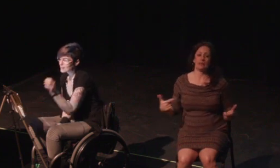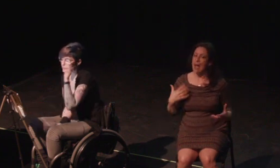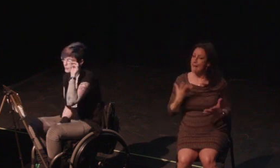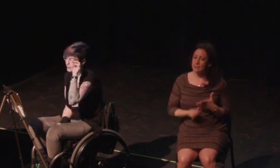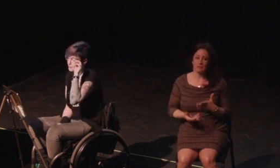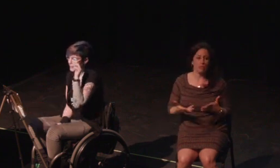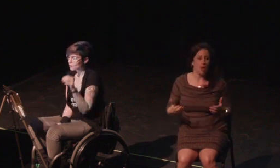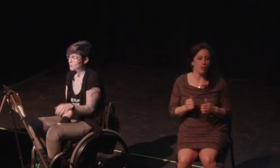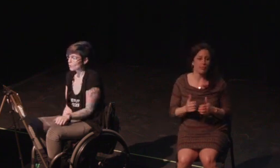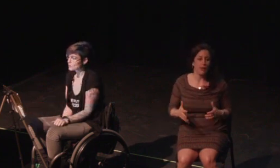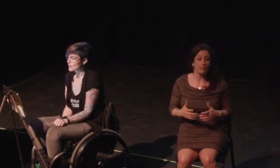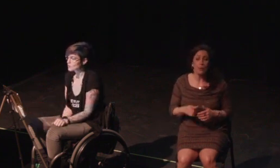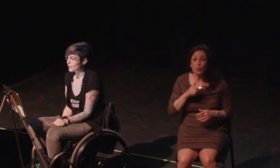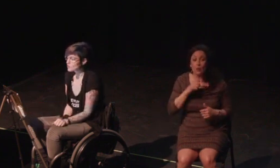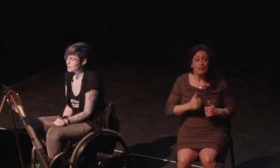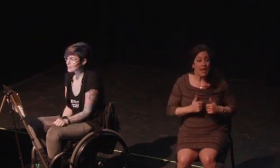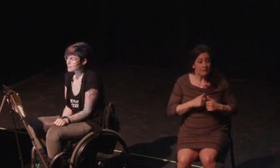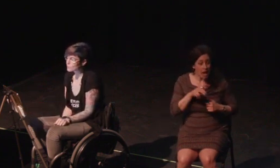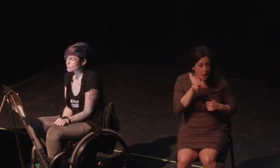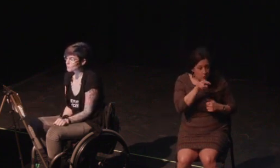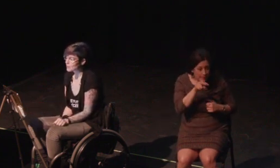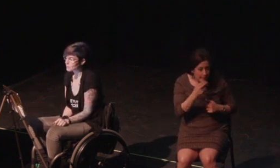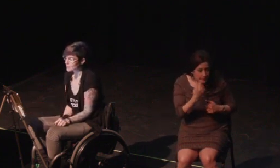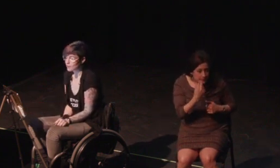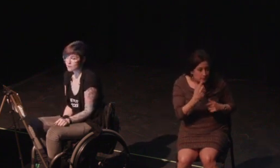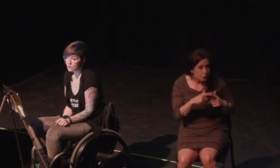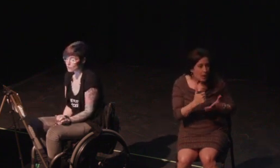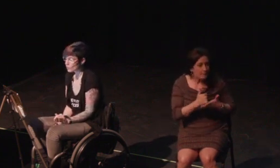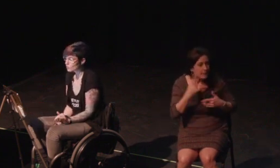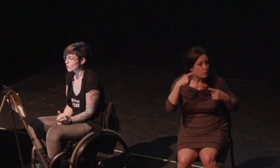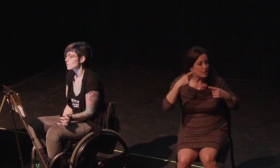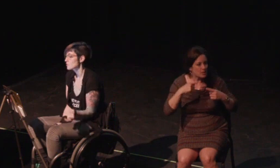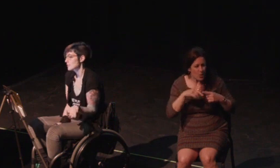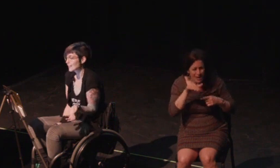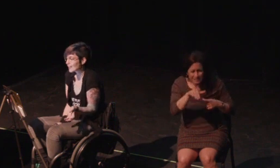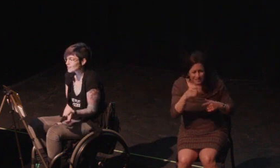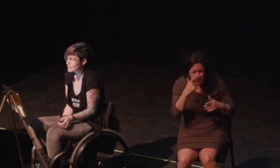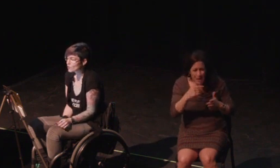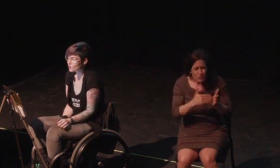I haven't seen a gamer complain about too many options. Okay. I'm sure someone has because some gamers enjoy a good winch.